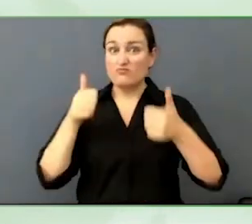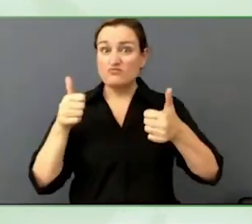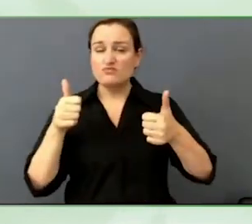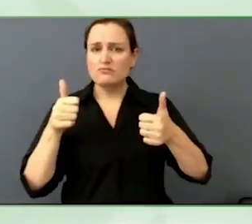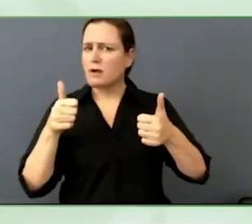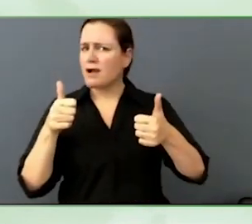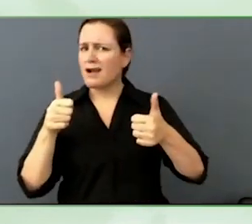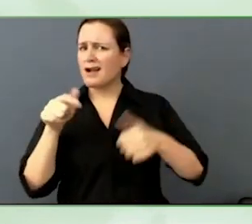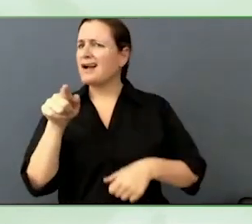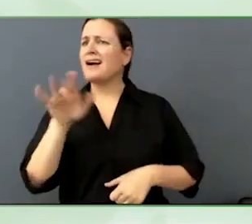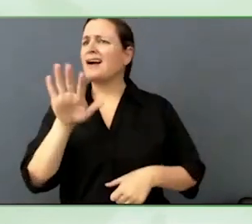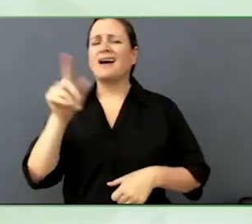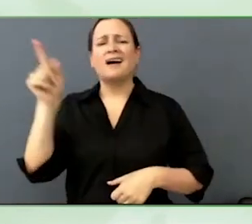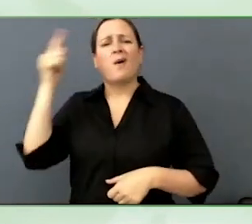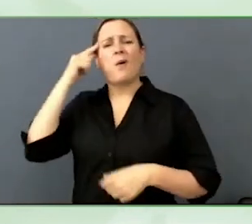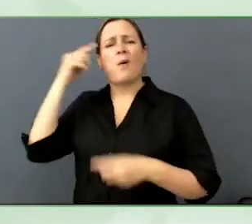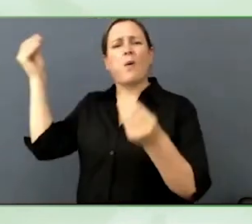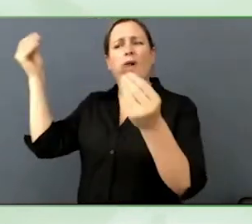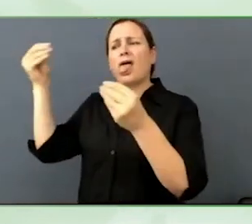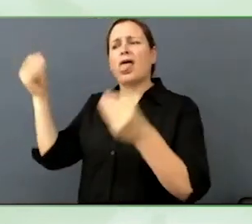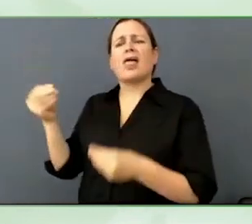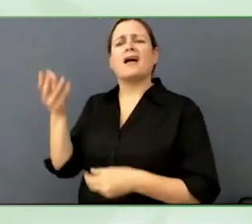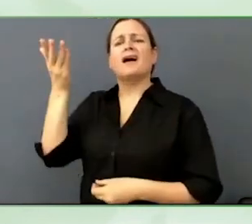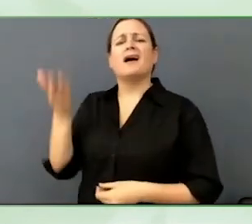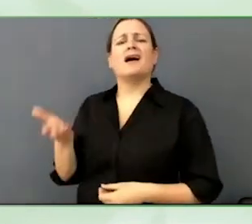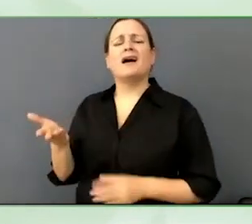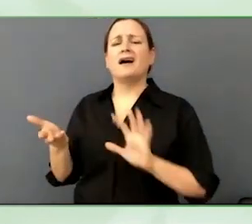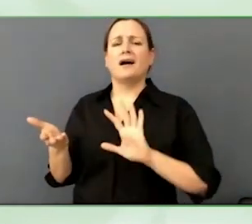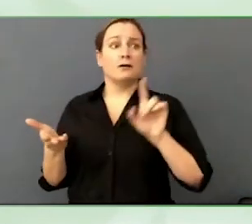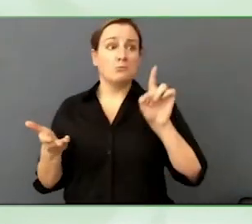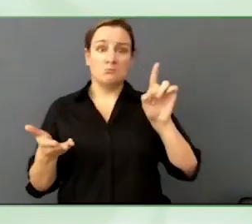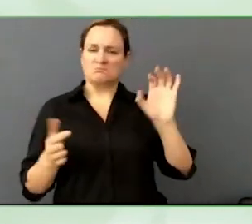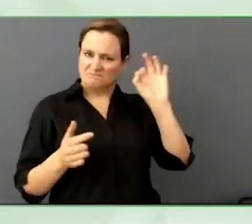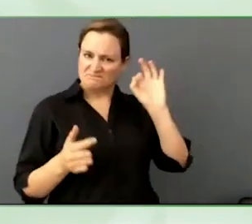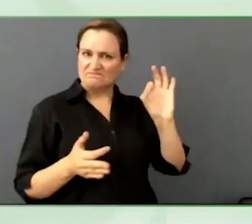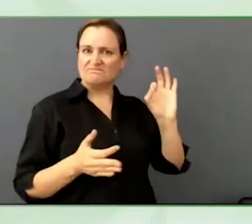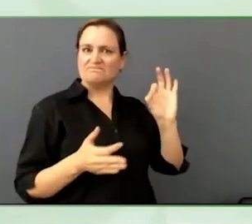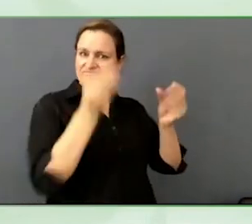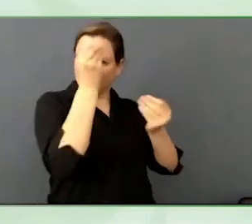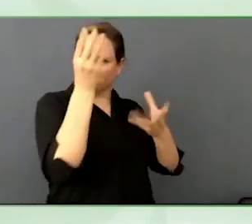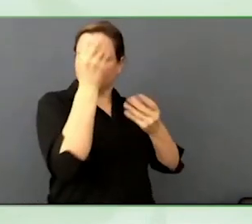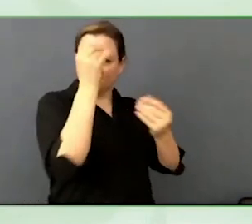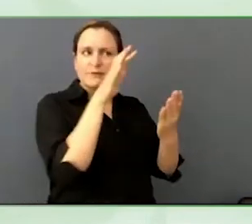Could you maybe share with the audience… this is a good example